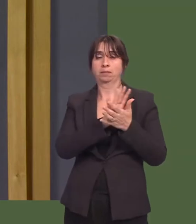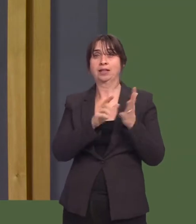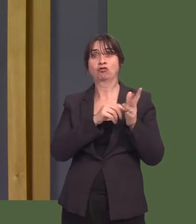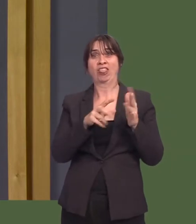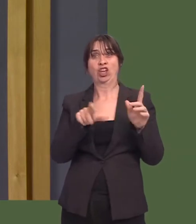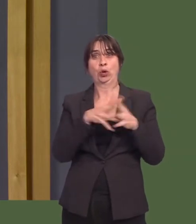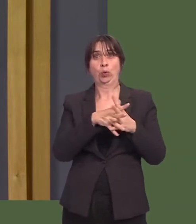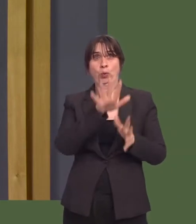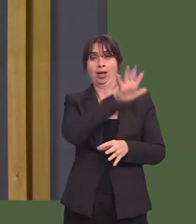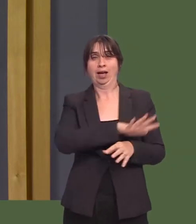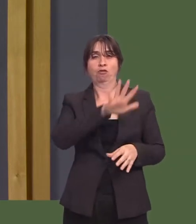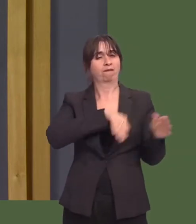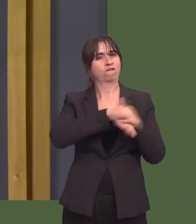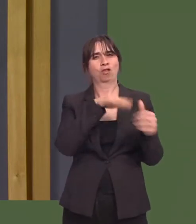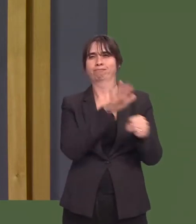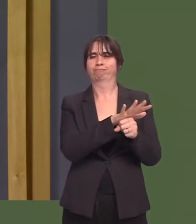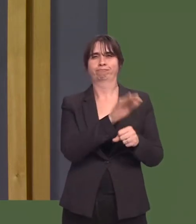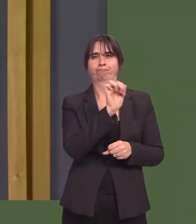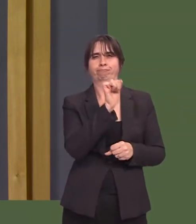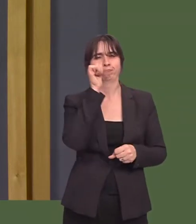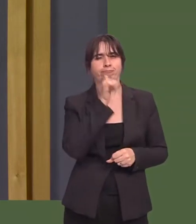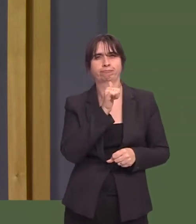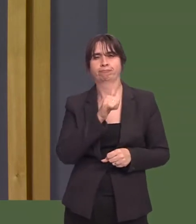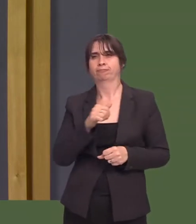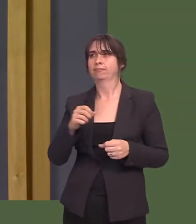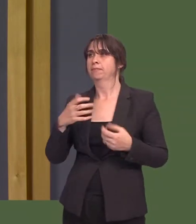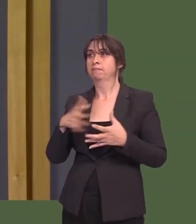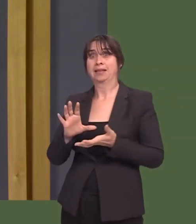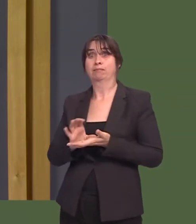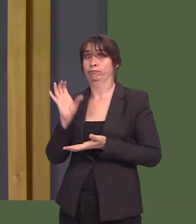Your Government, as you say, has made several thousands of pounds available for this initiative,